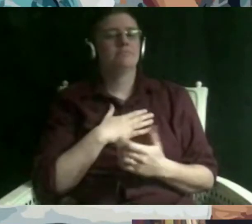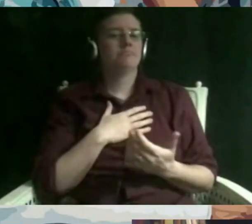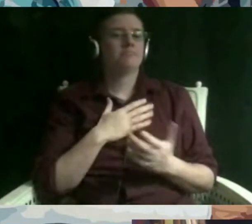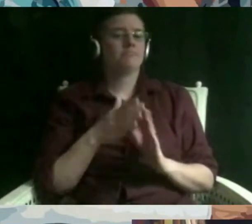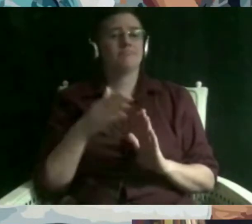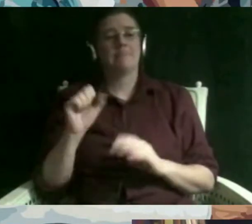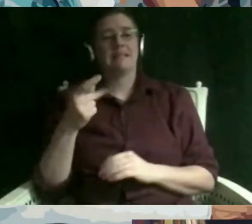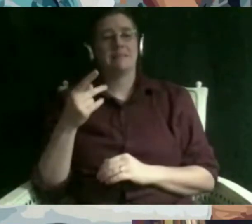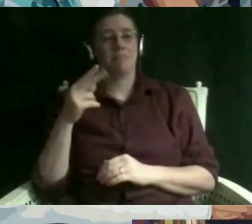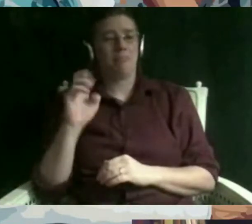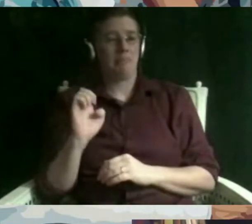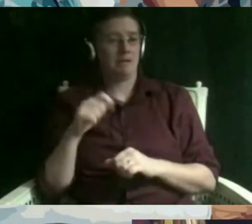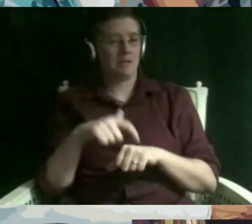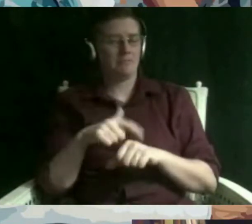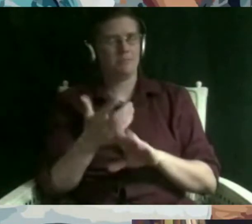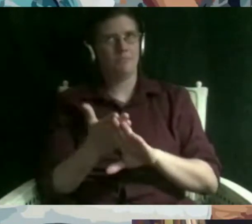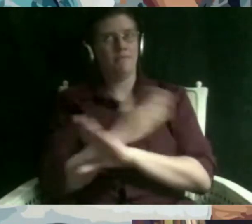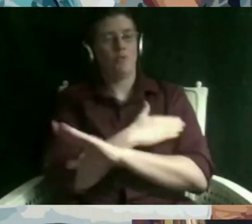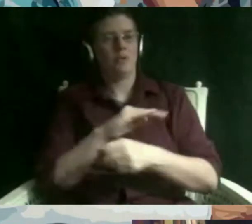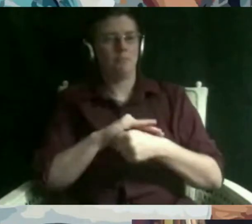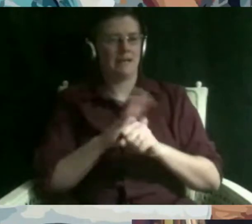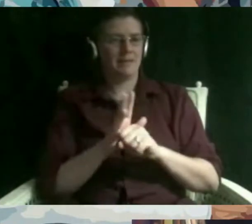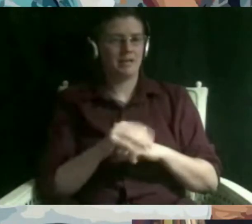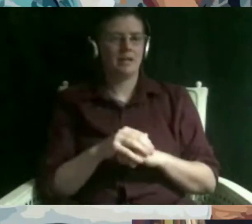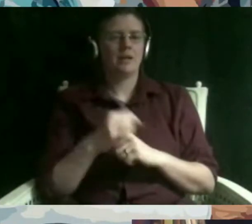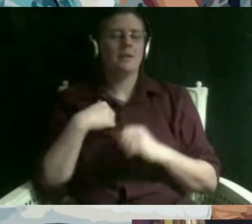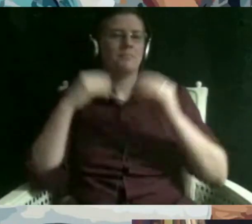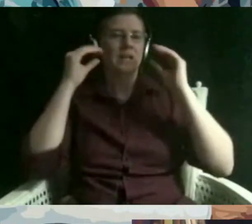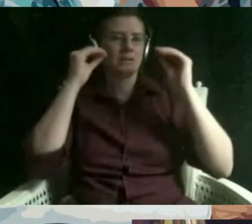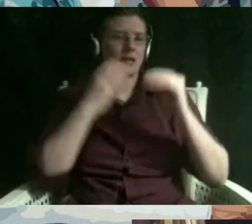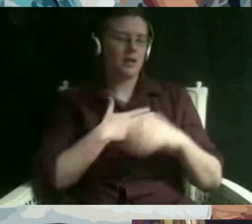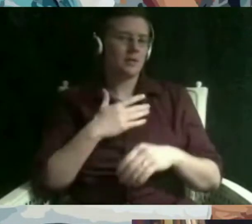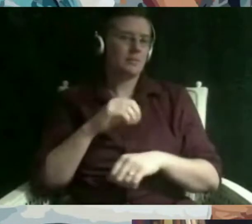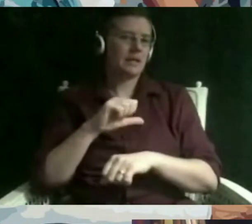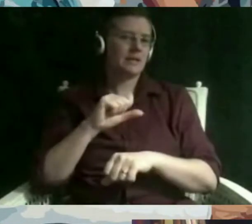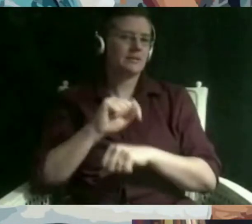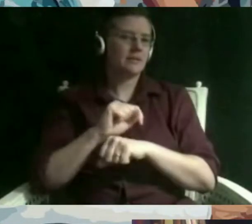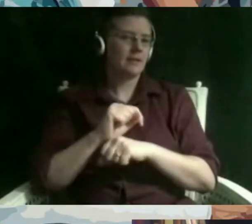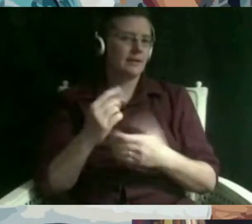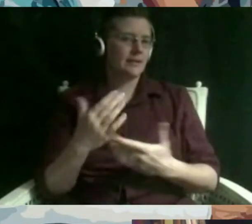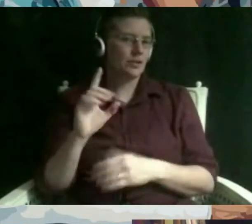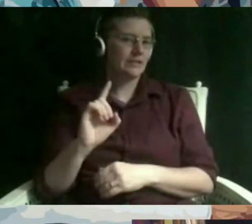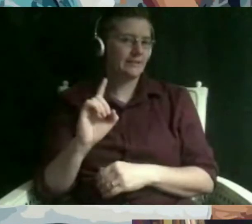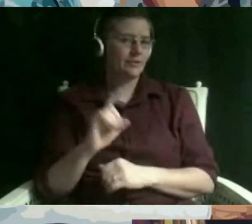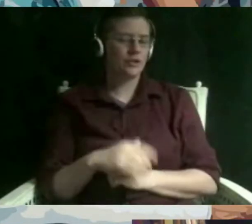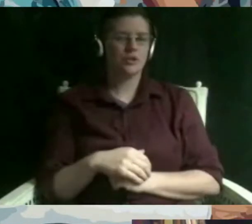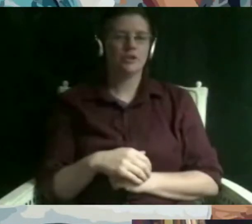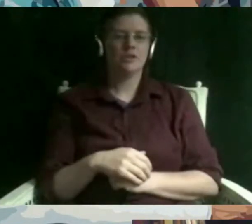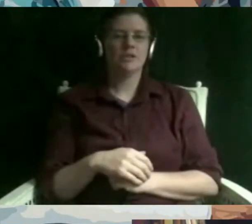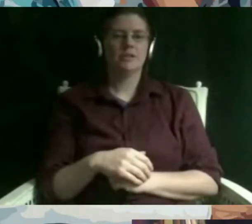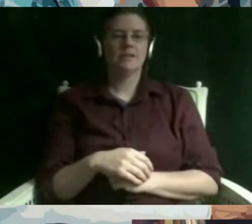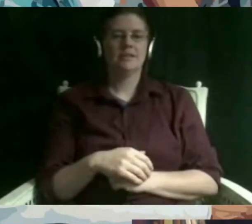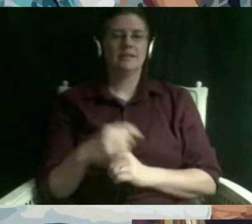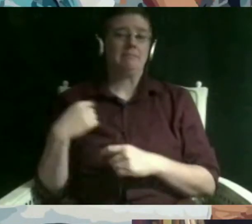before the pandemic i taught at my synagogue here in denver um since then i have not and then also